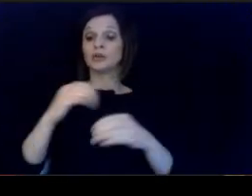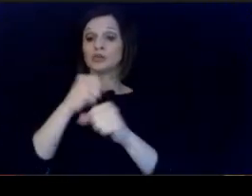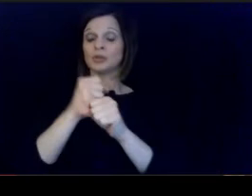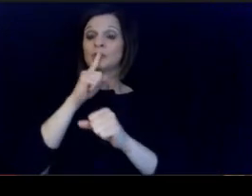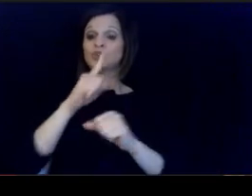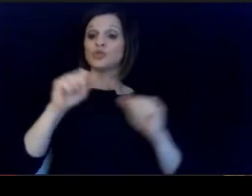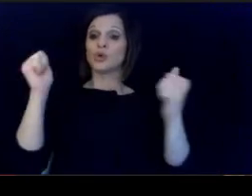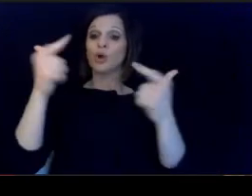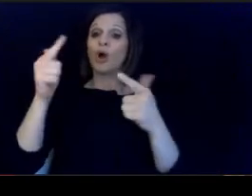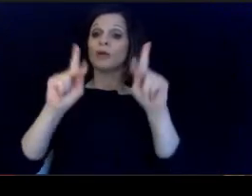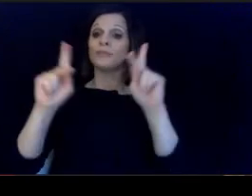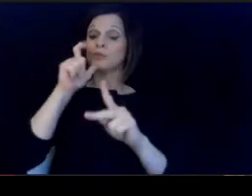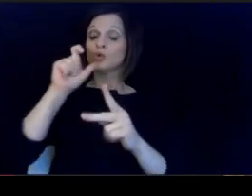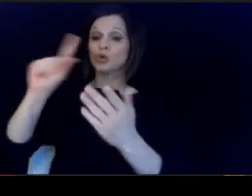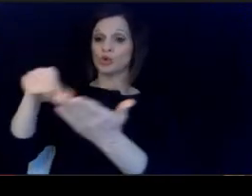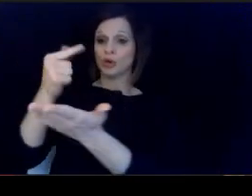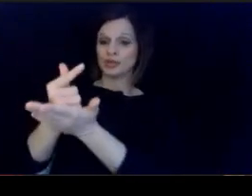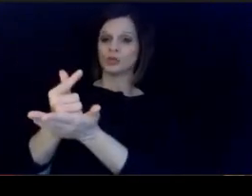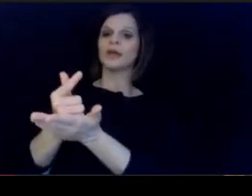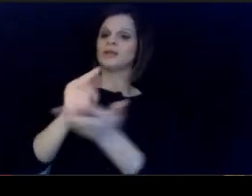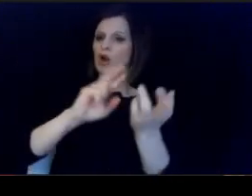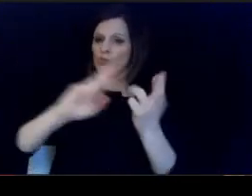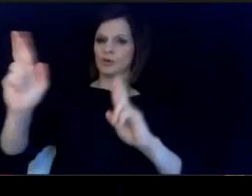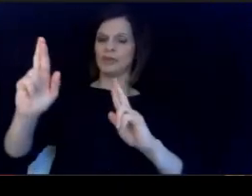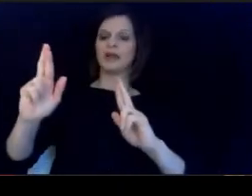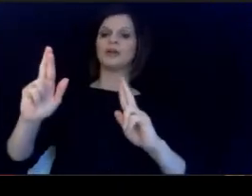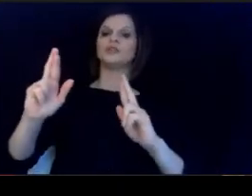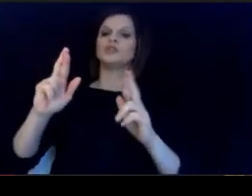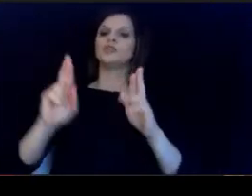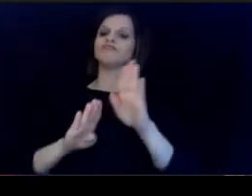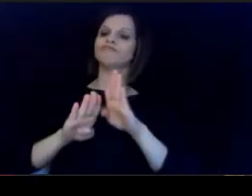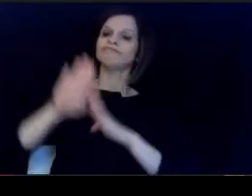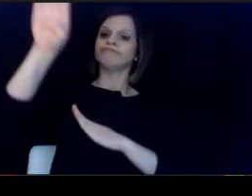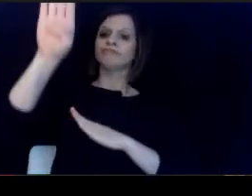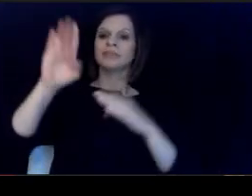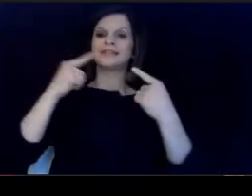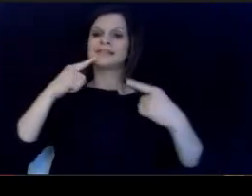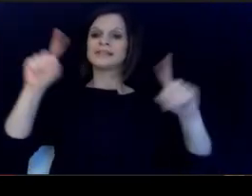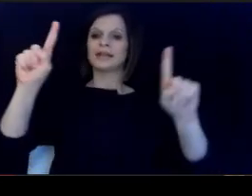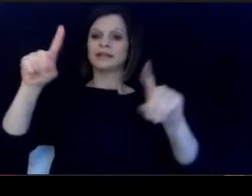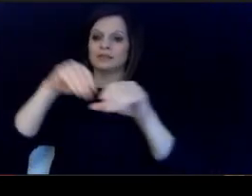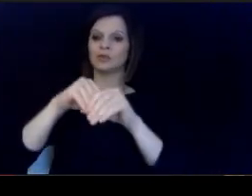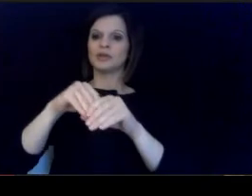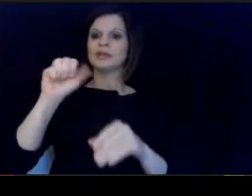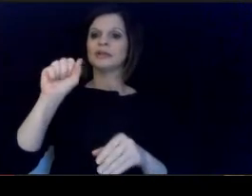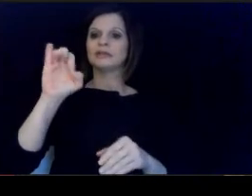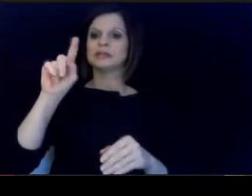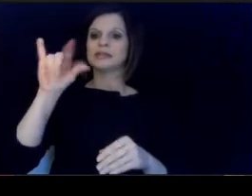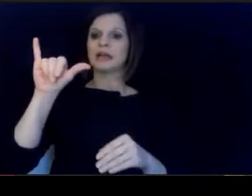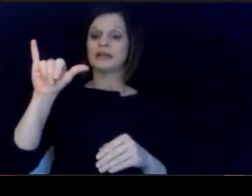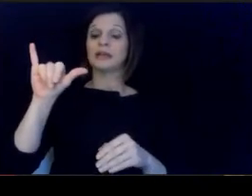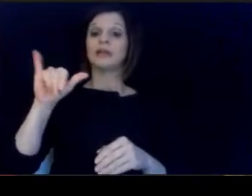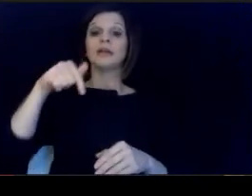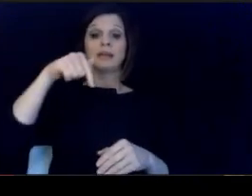are prepared to be successful members of a global. society. The Academy will have three initiatives.